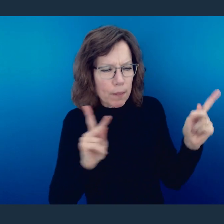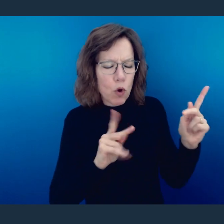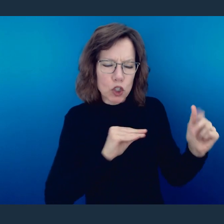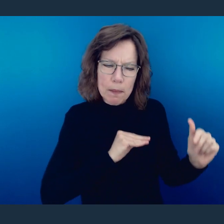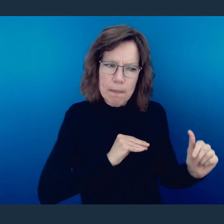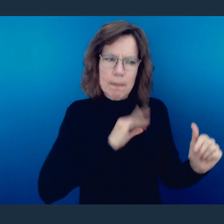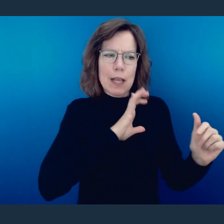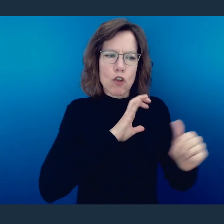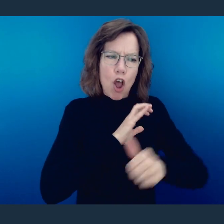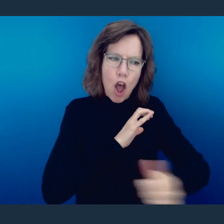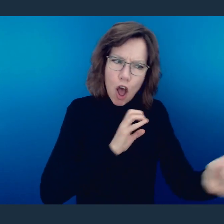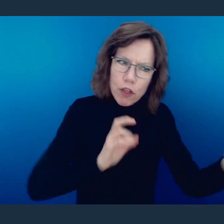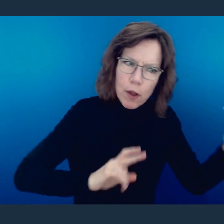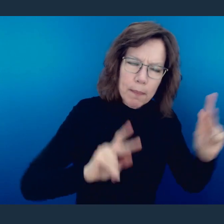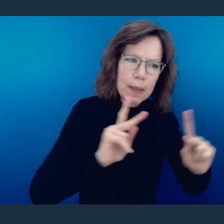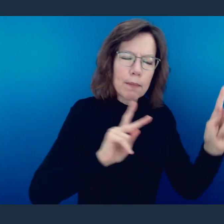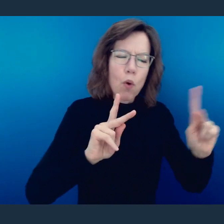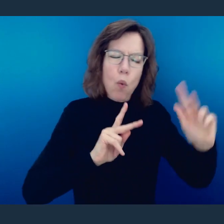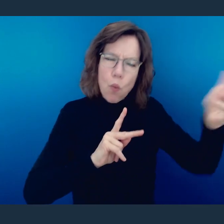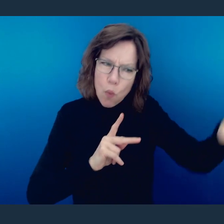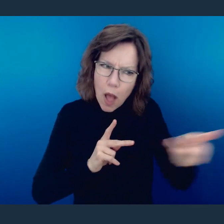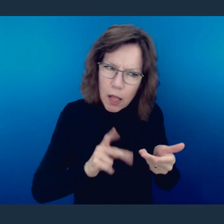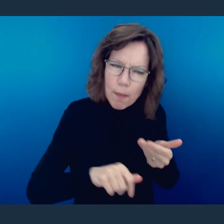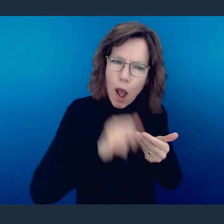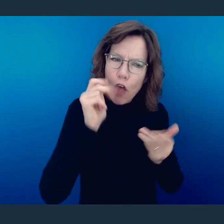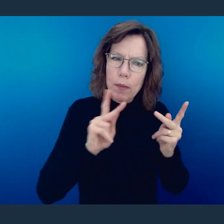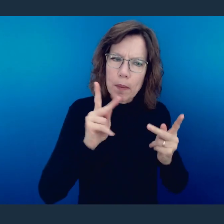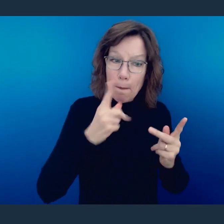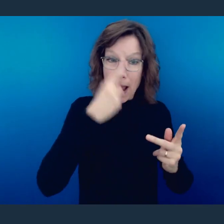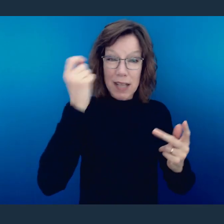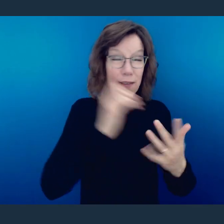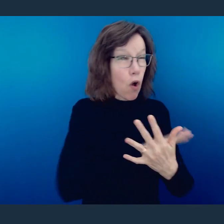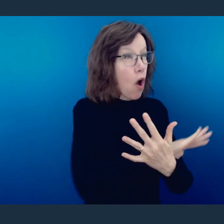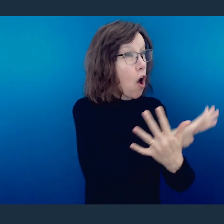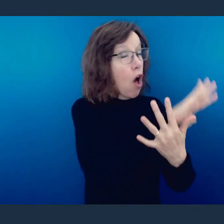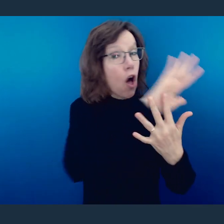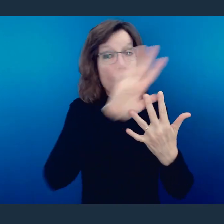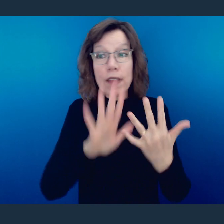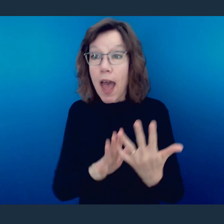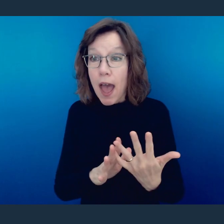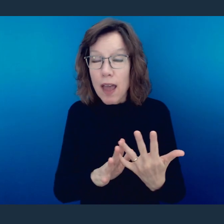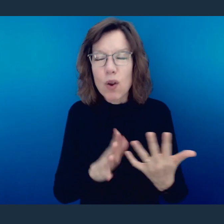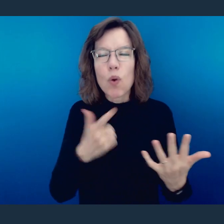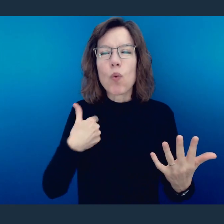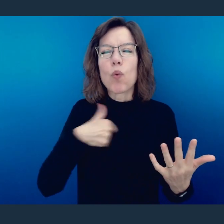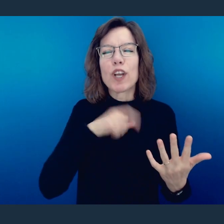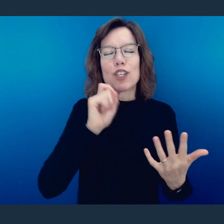we are to build one another, and be welcoming to one another, therefore, welcome one another